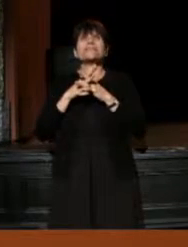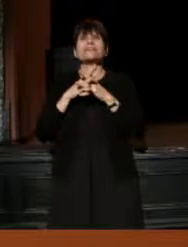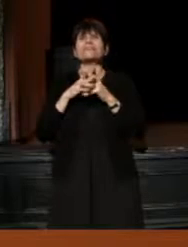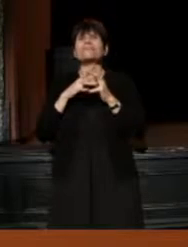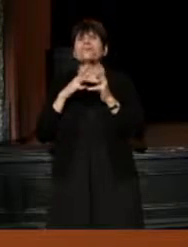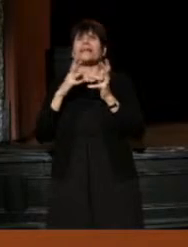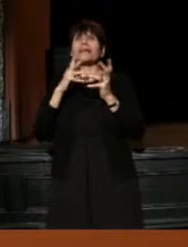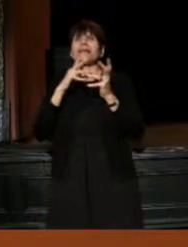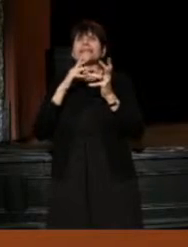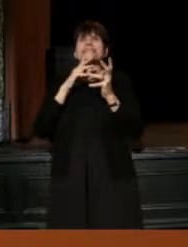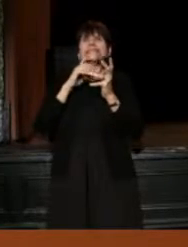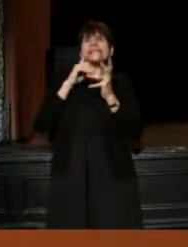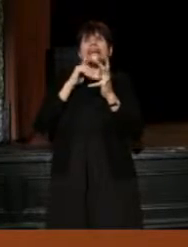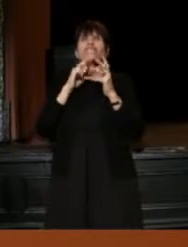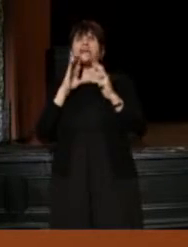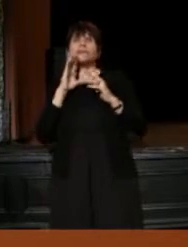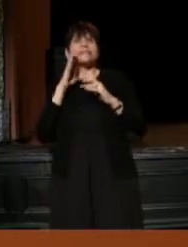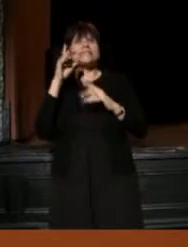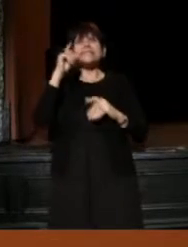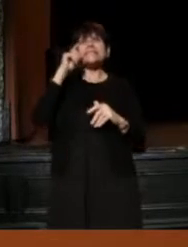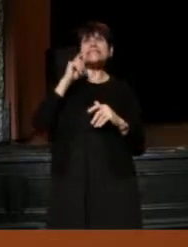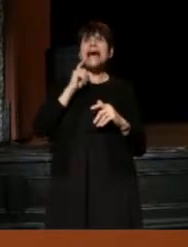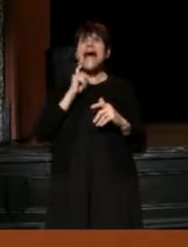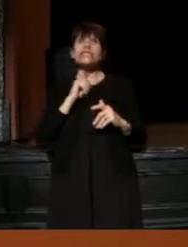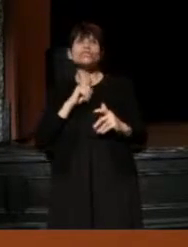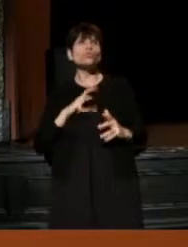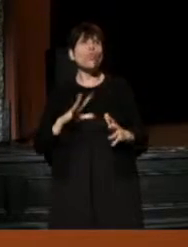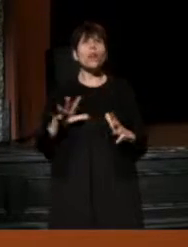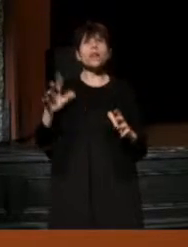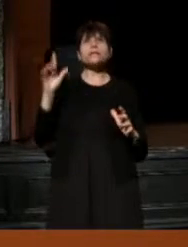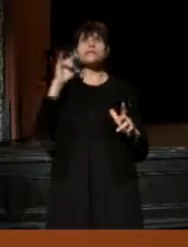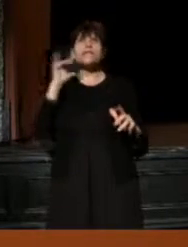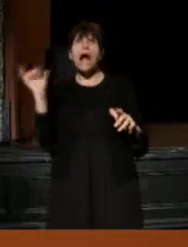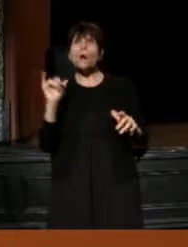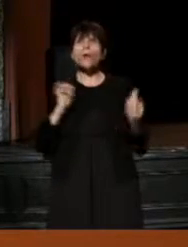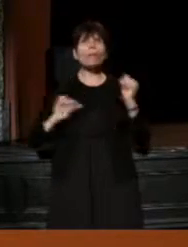it was the sexiest sounding play I have ever seen in my life.